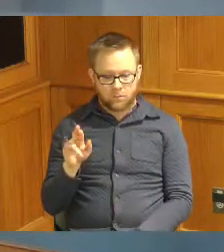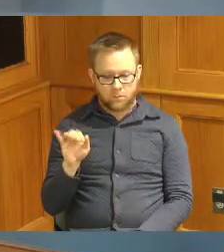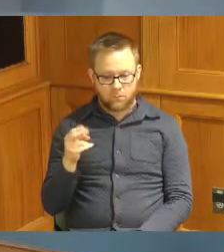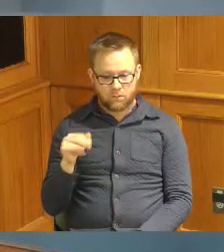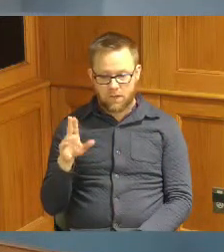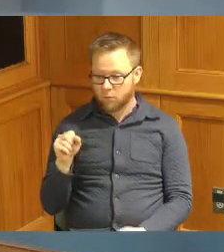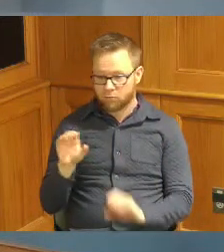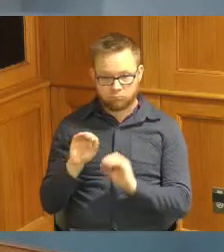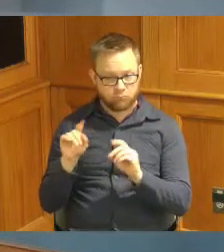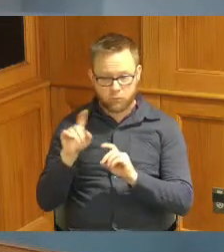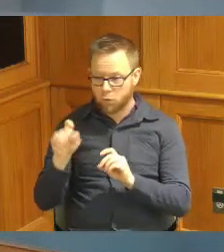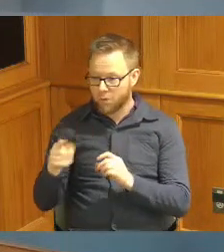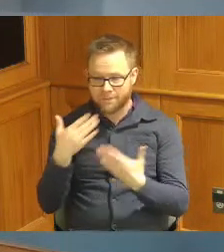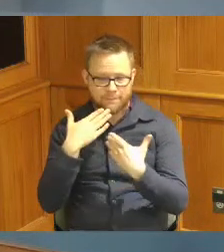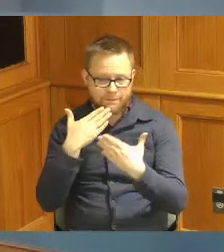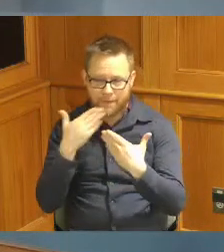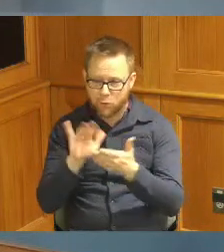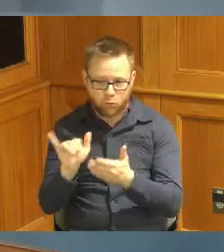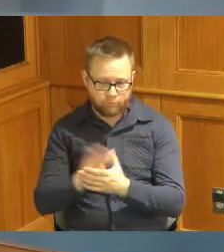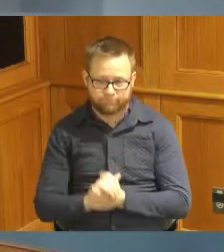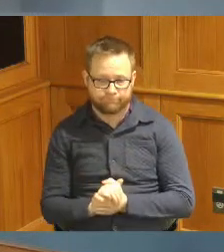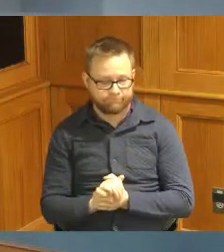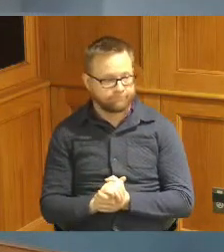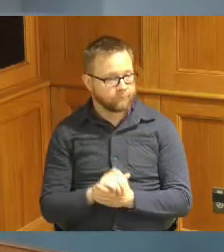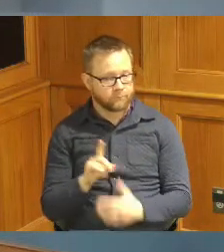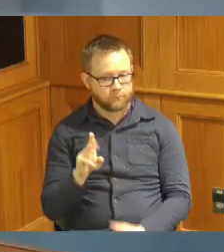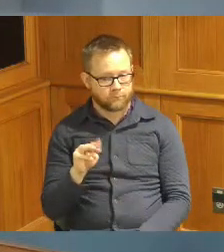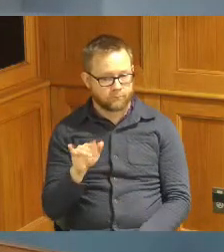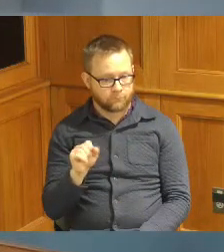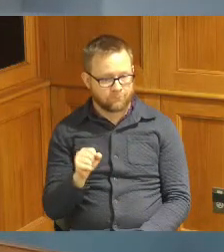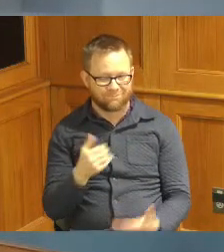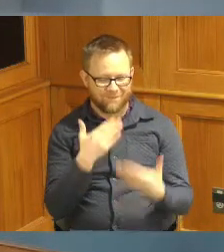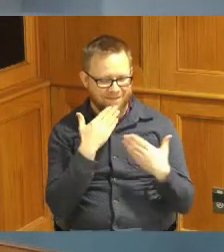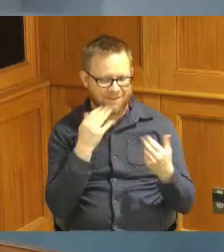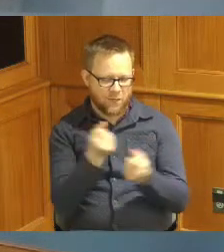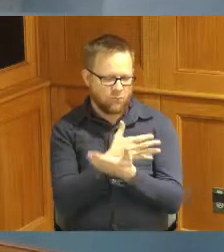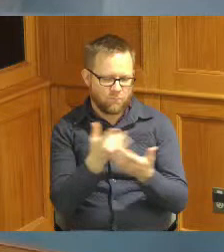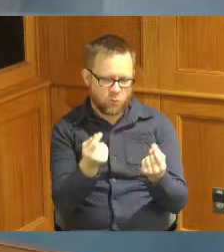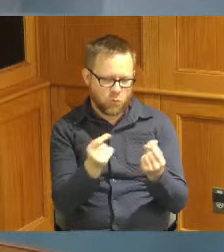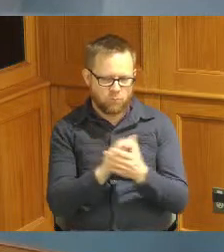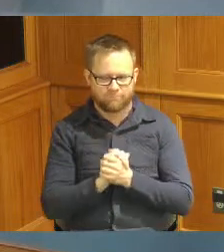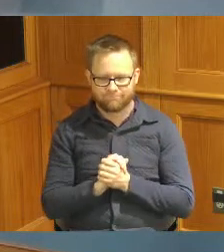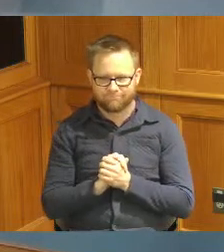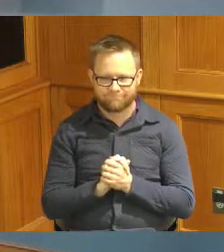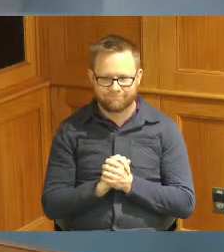one too thank you thanks for what you do thank you for all the great work thank you